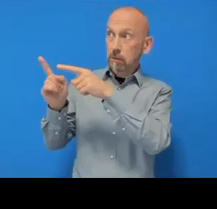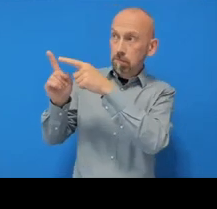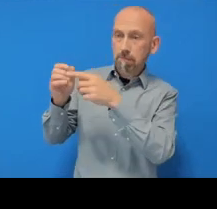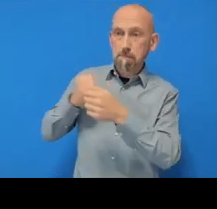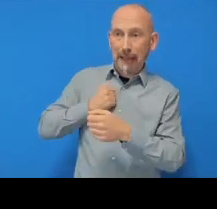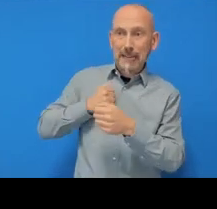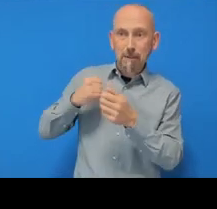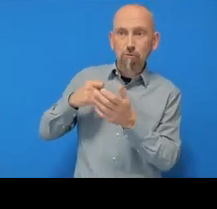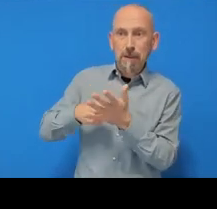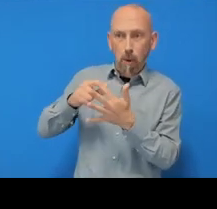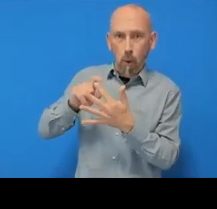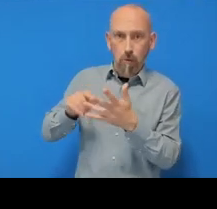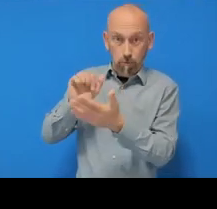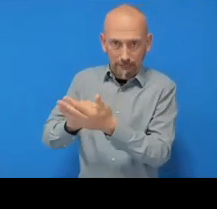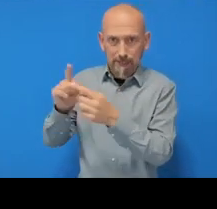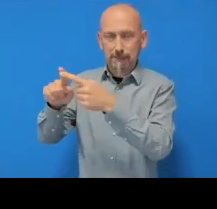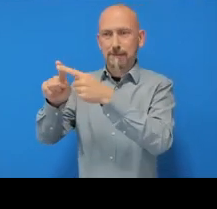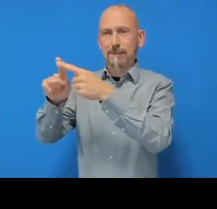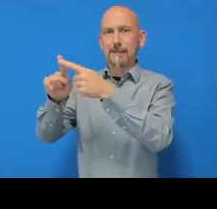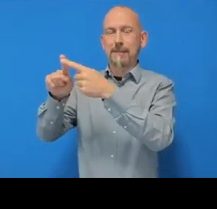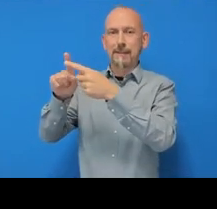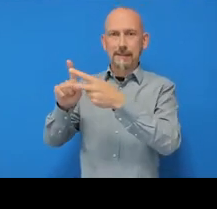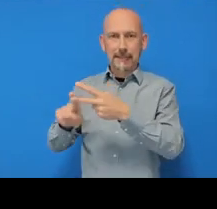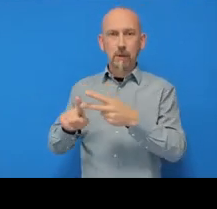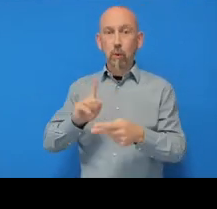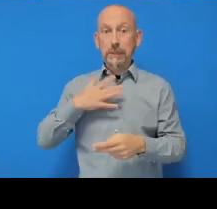and then the steps here to do are to first, Commit and then, Push.